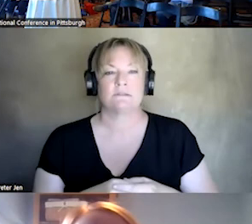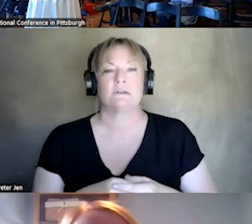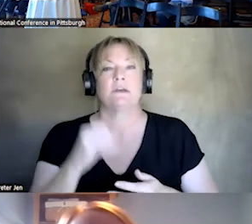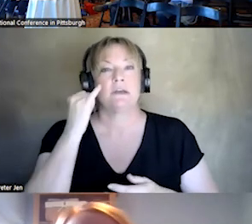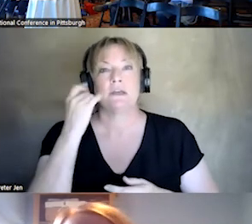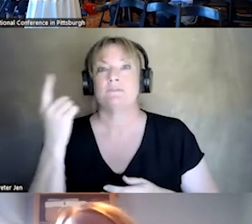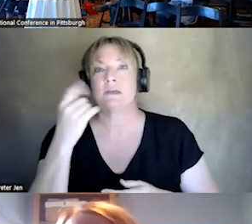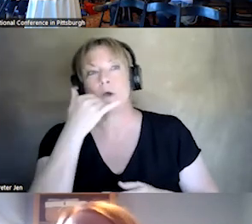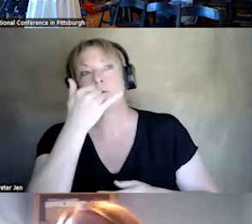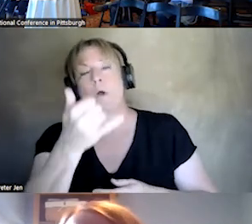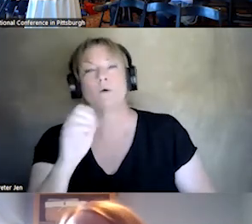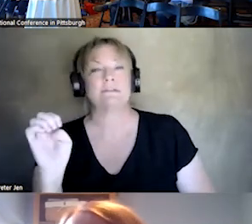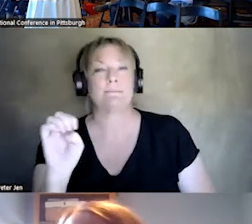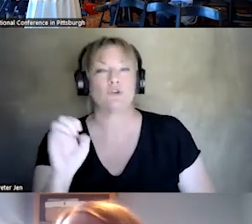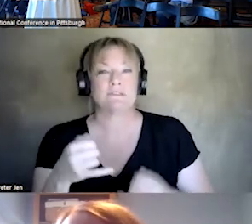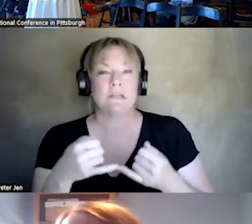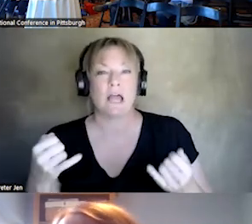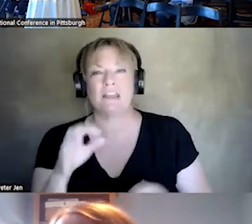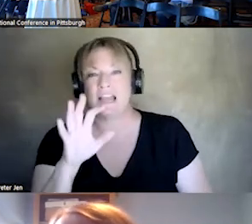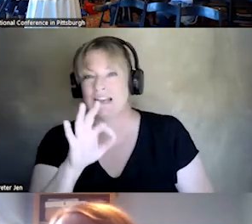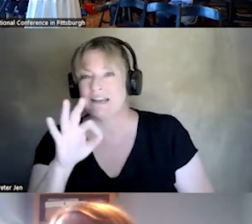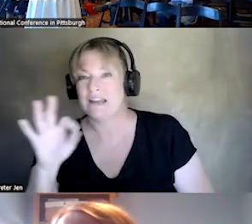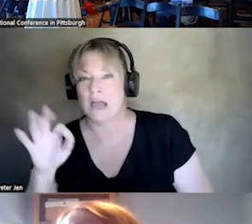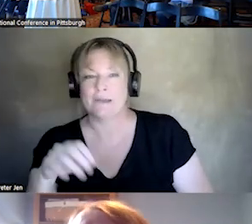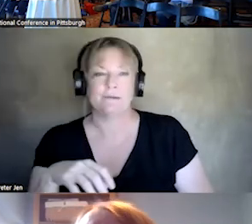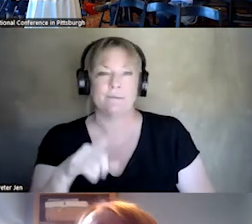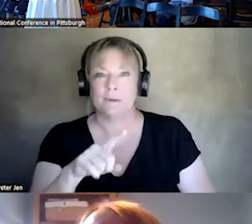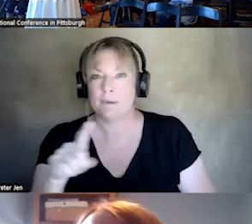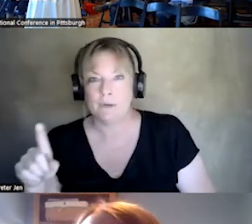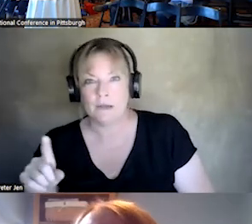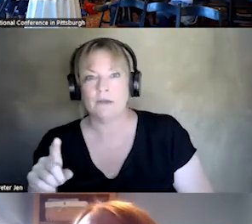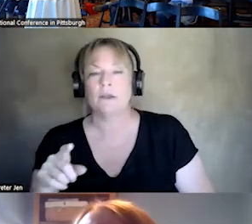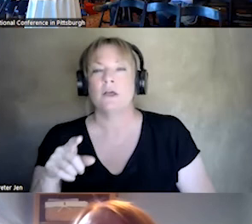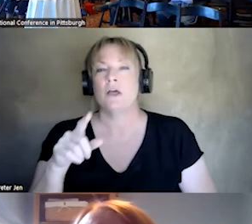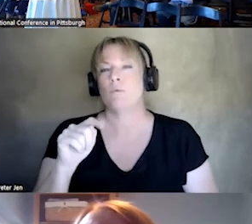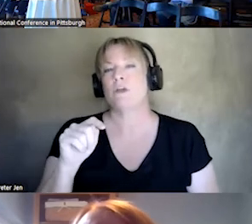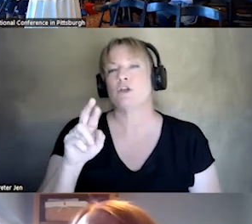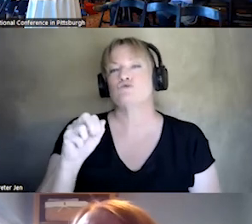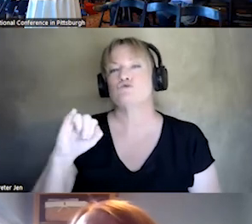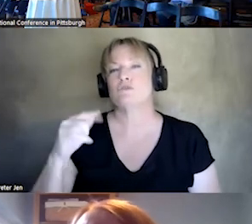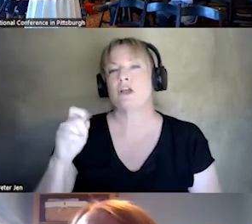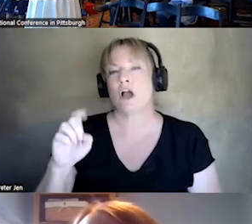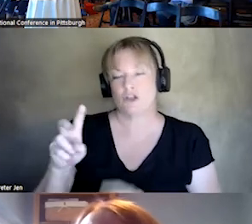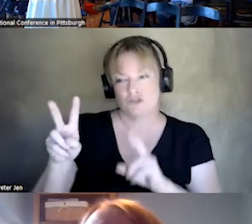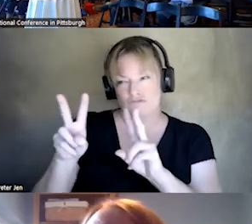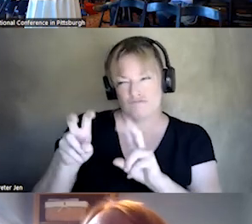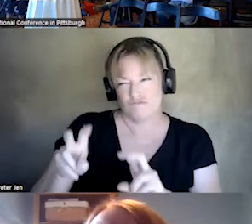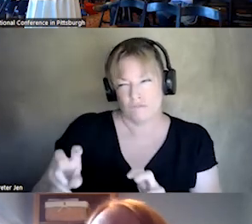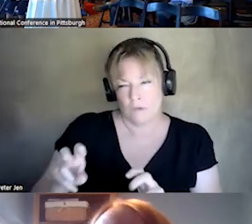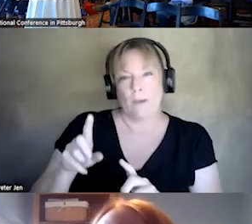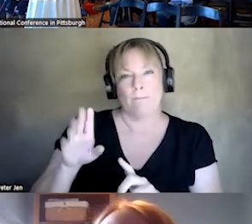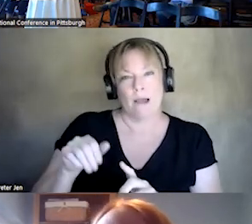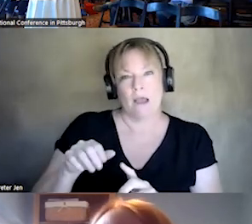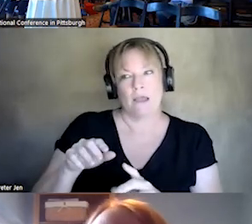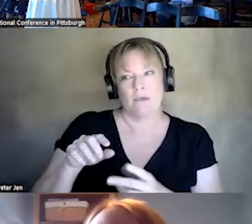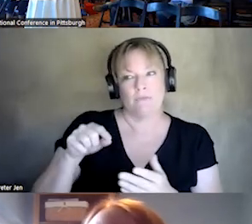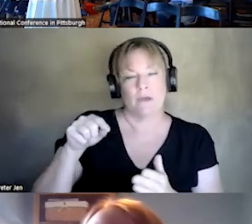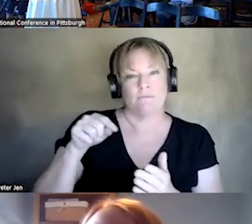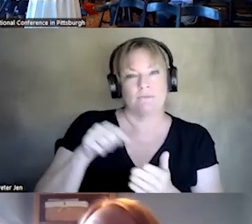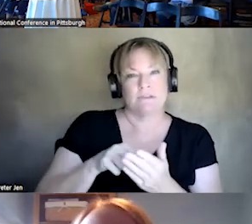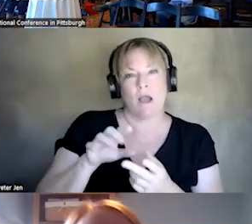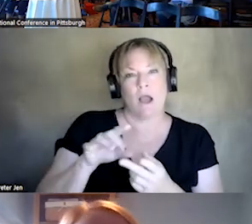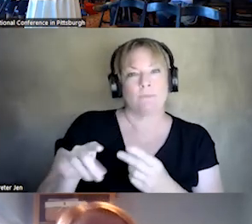AN EMERGENCE LINE, 999, 111, THEY'RE TRIAGED BY A 111 OPTION TWO, WHICH IS MENTAL HEALTH NUMBER.